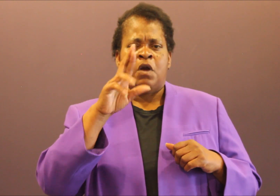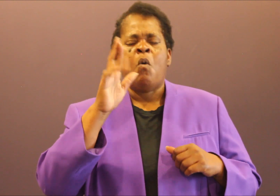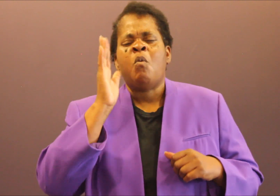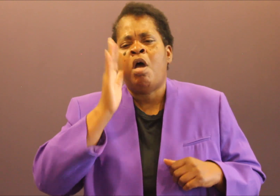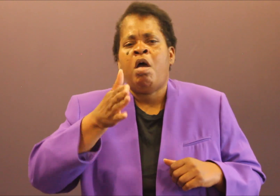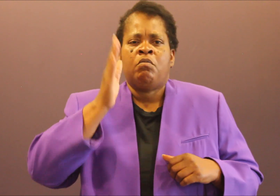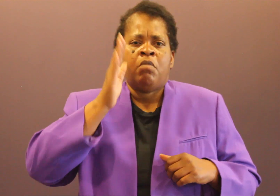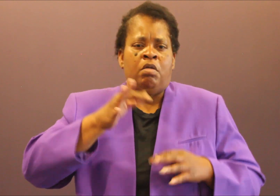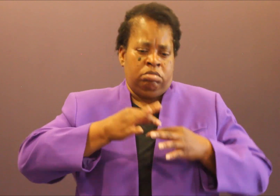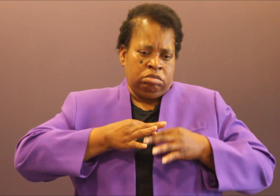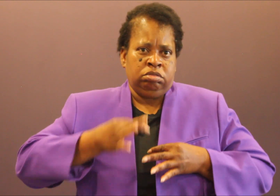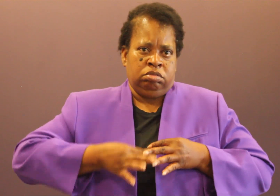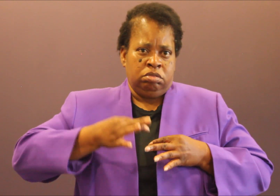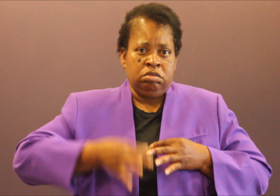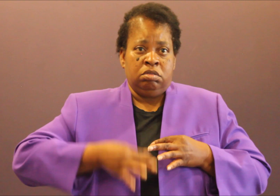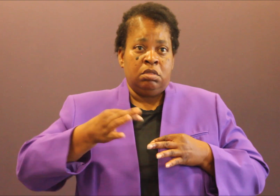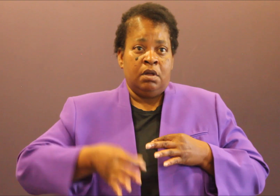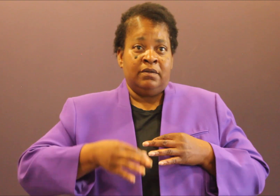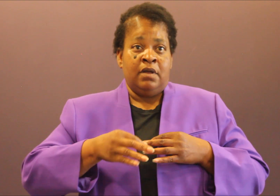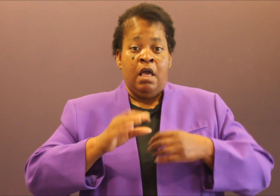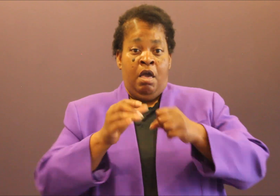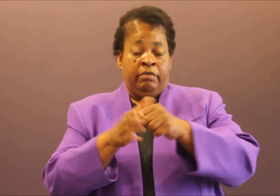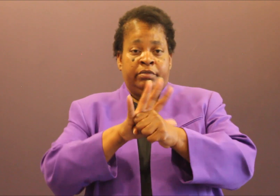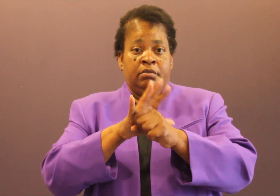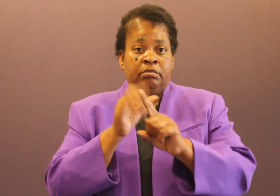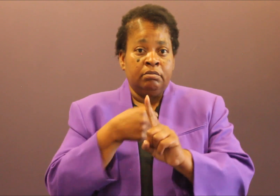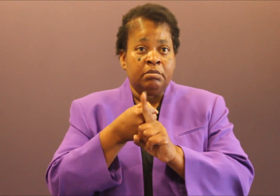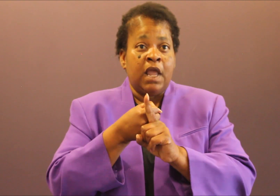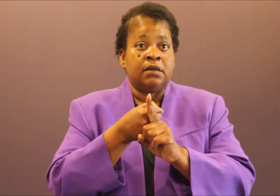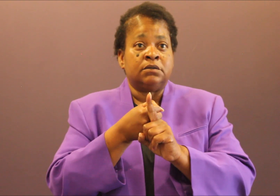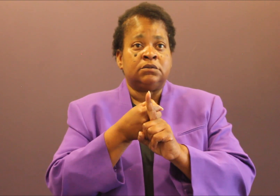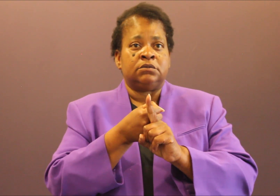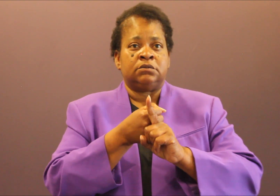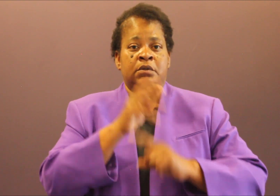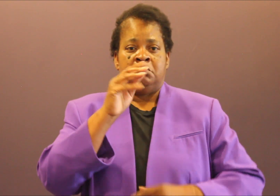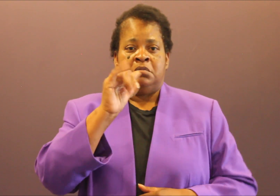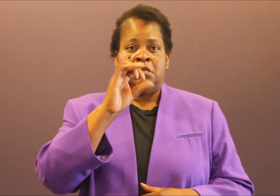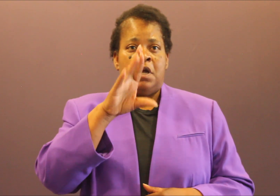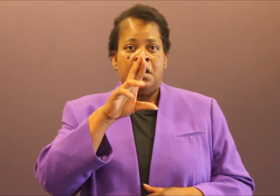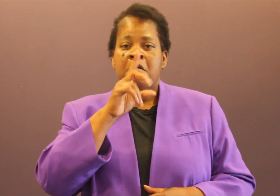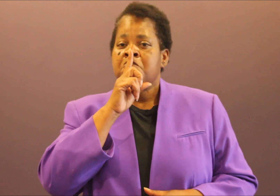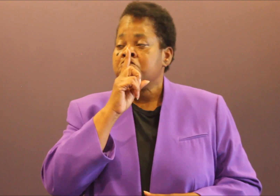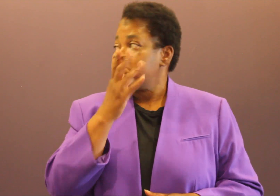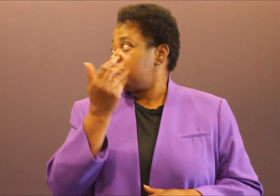already said that. He said that months ago. We're not going to have body cameras.